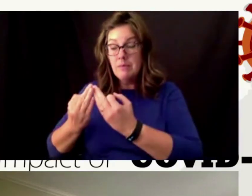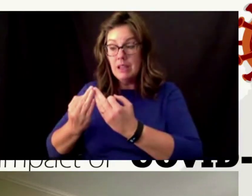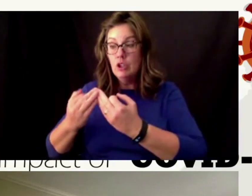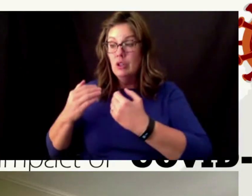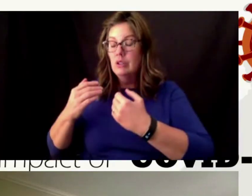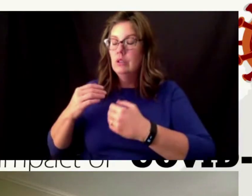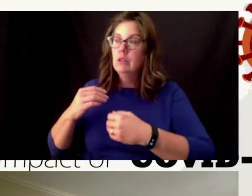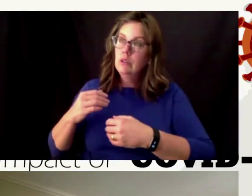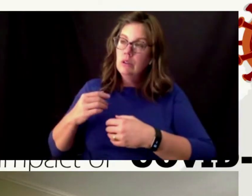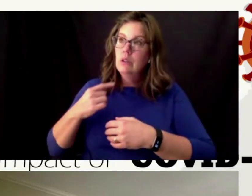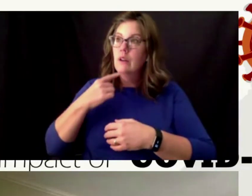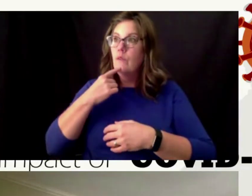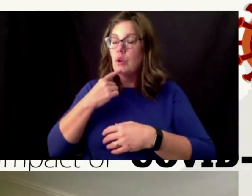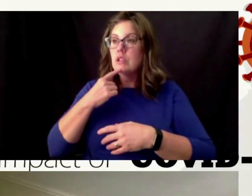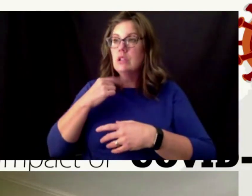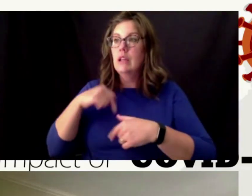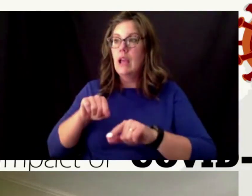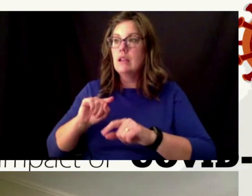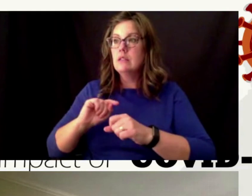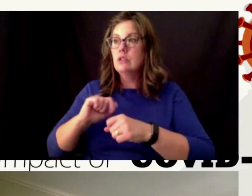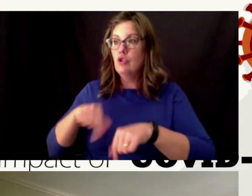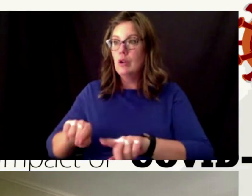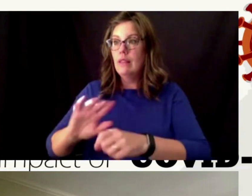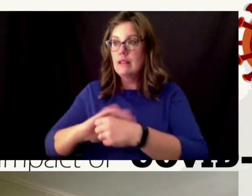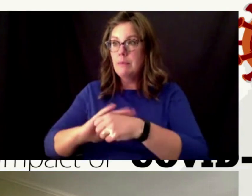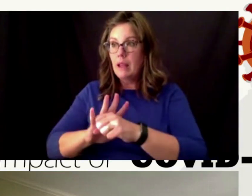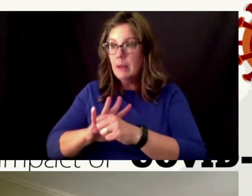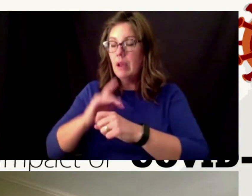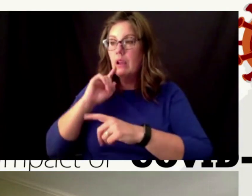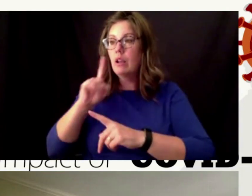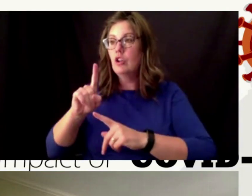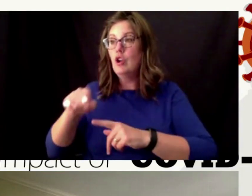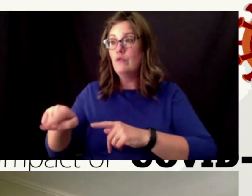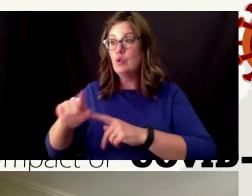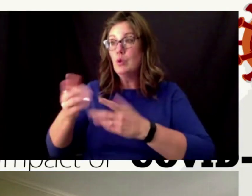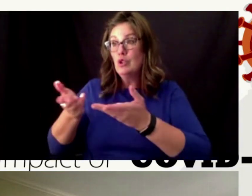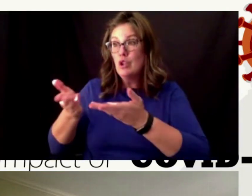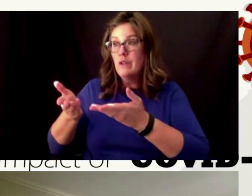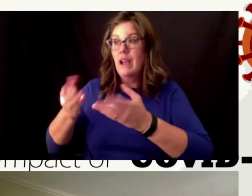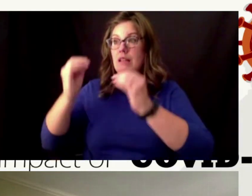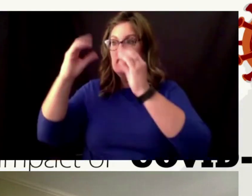you have to serve as a teacher a parent and all of those other roles that you fulfill and then if